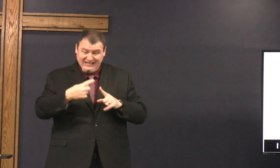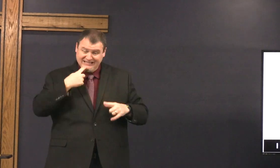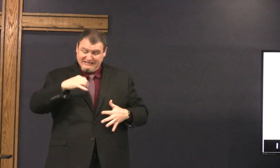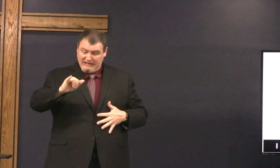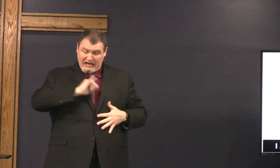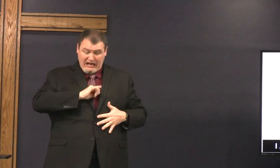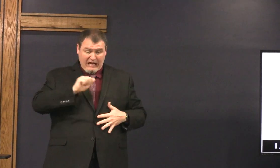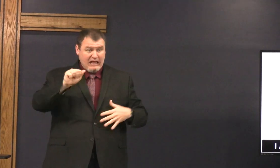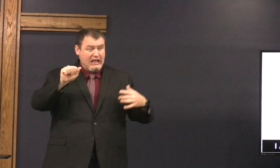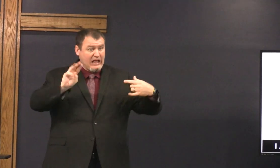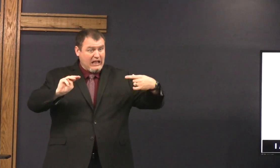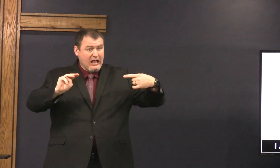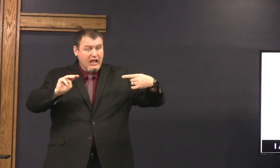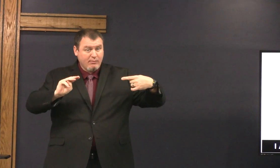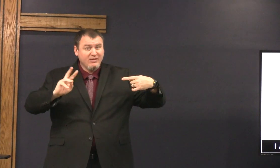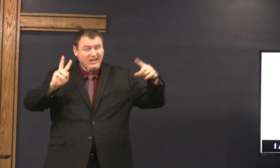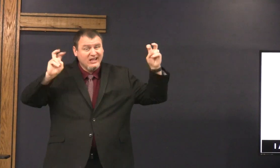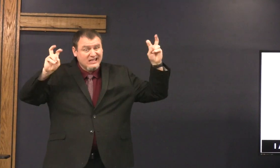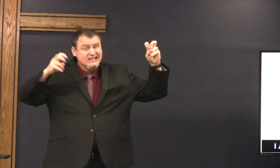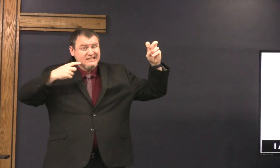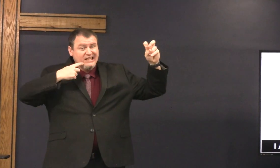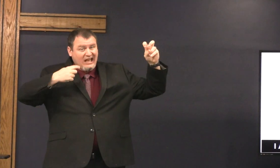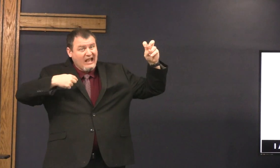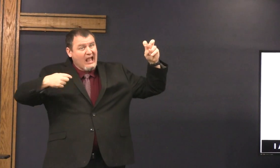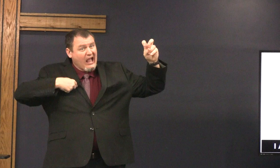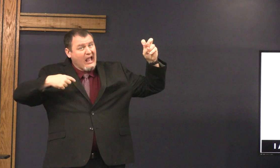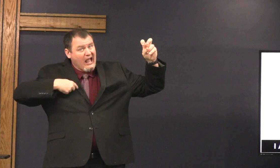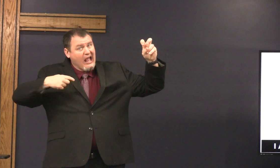the same words he says I am